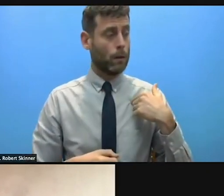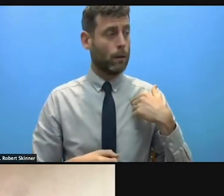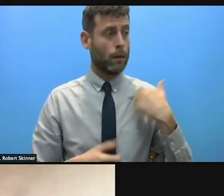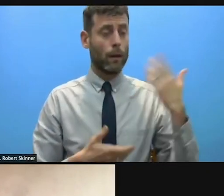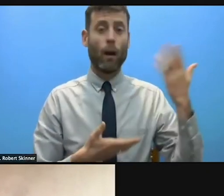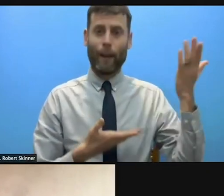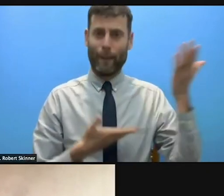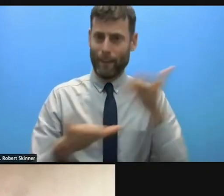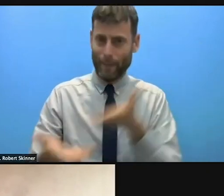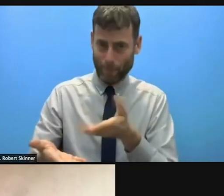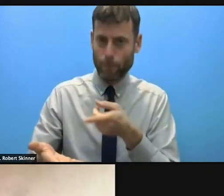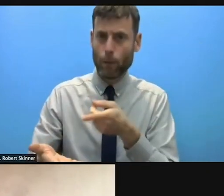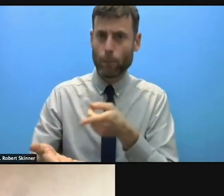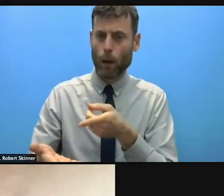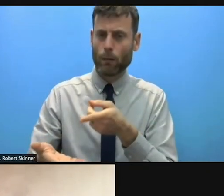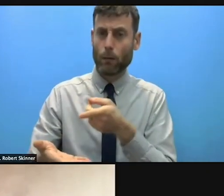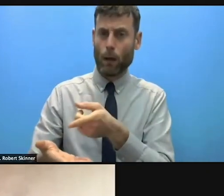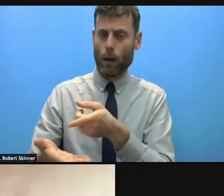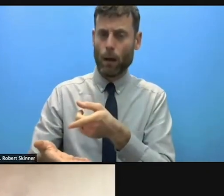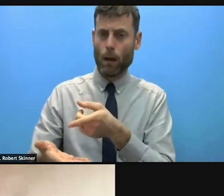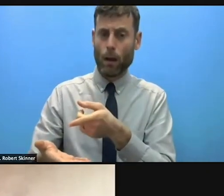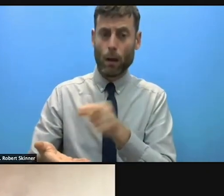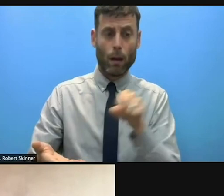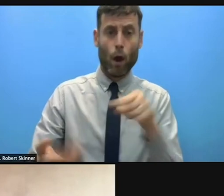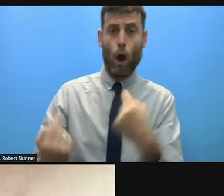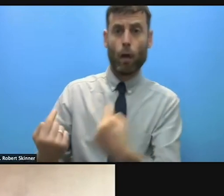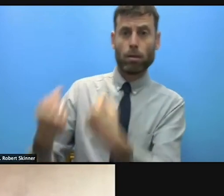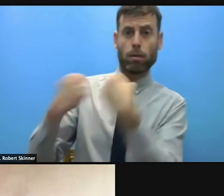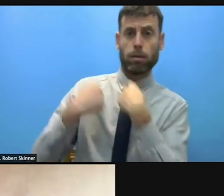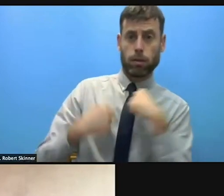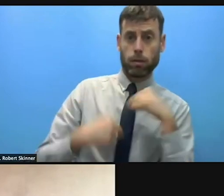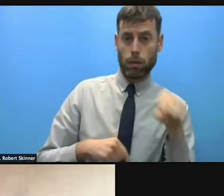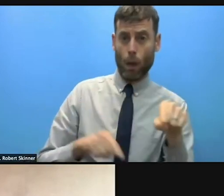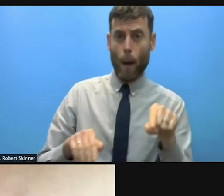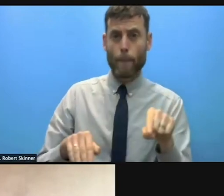those dangerous settings? Do you understand? I'm not sure if that's something you can deal with,